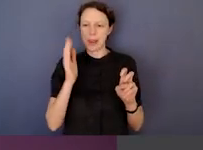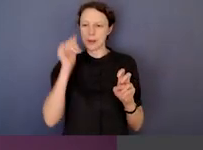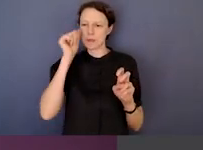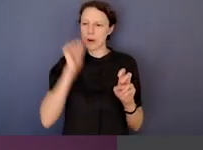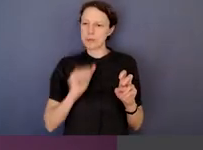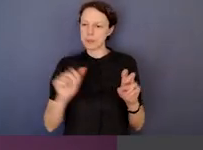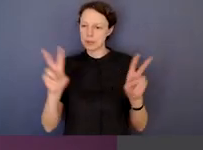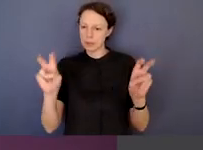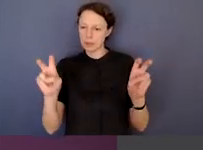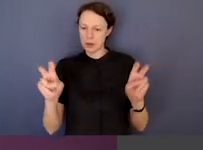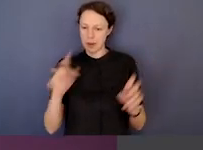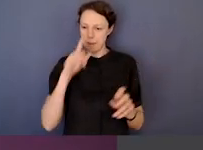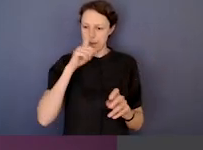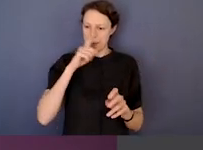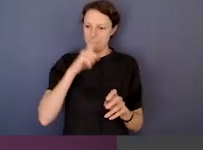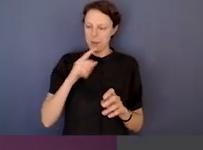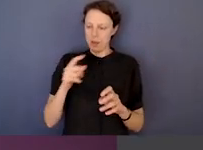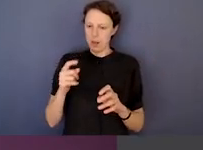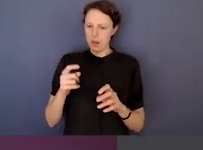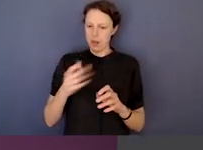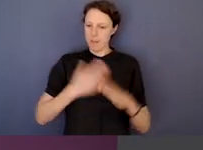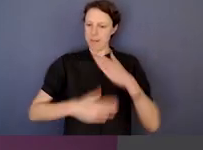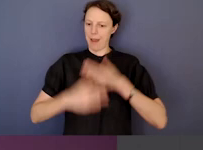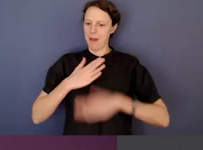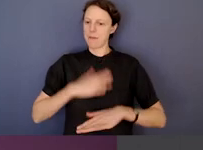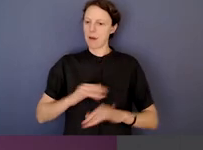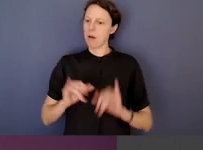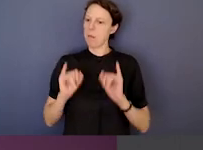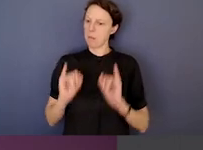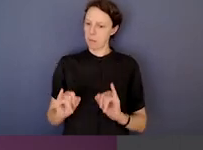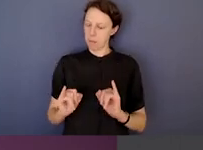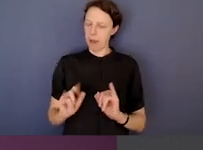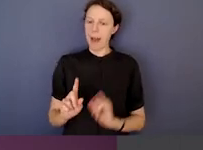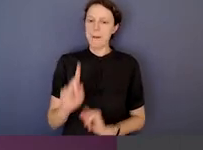that we talked about in Operation Watts, where people have misconducted themselves,